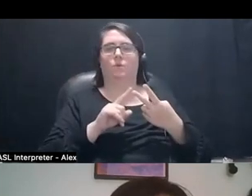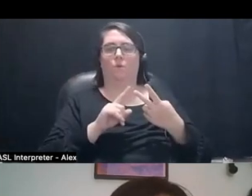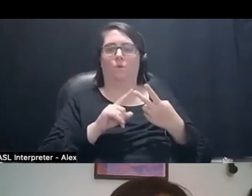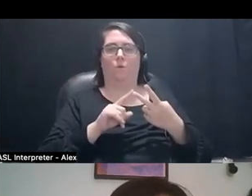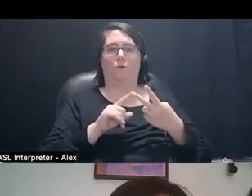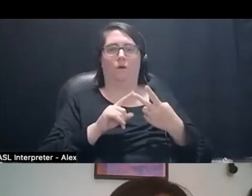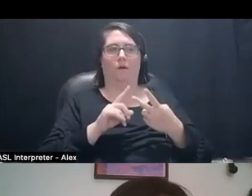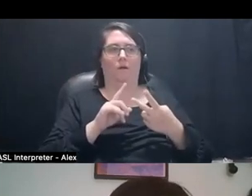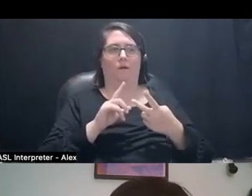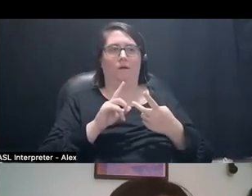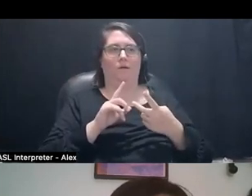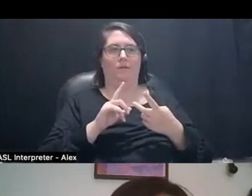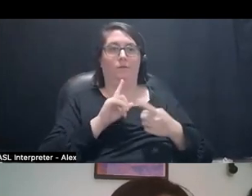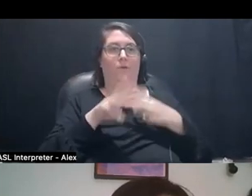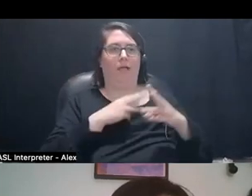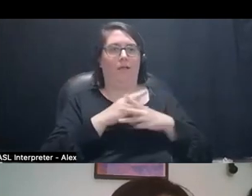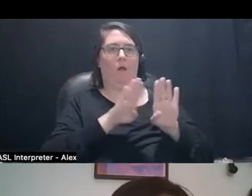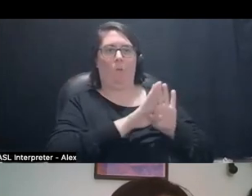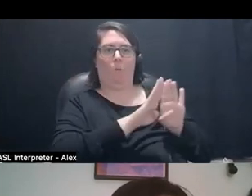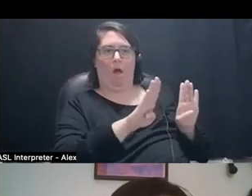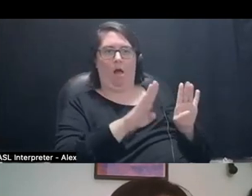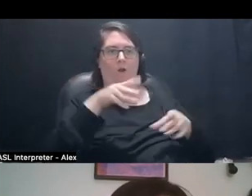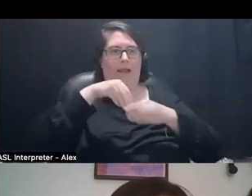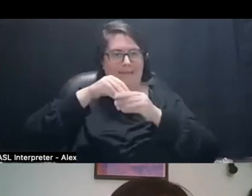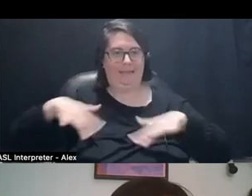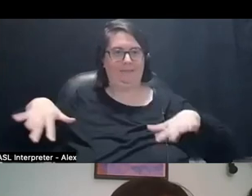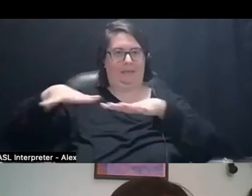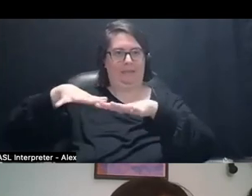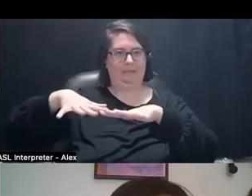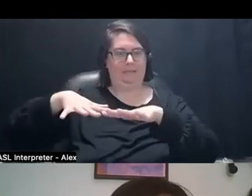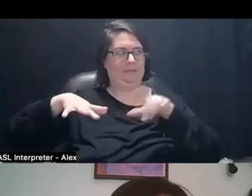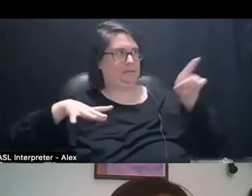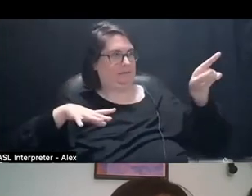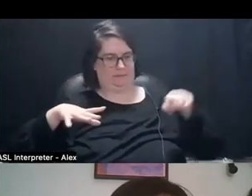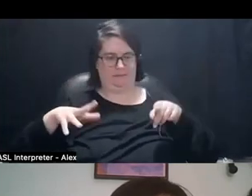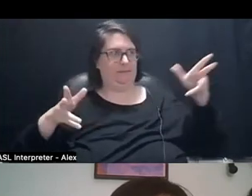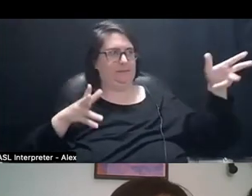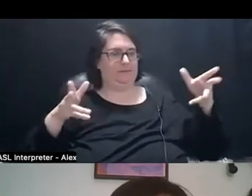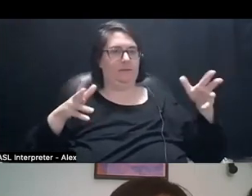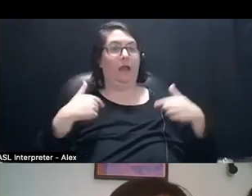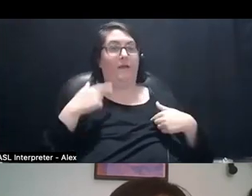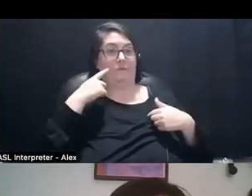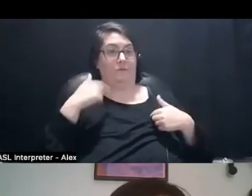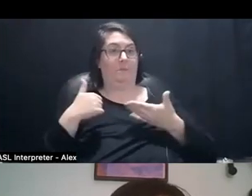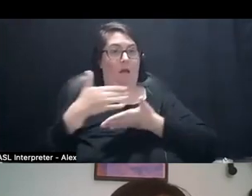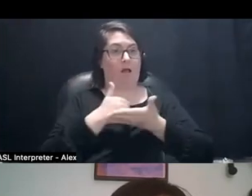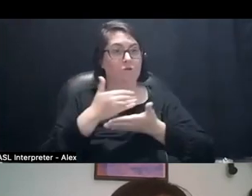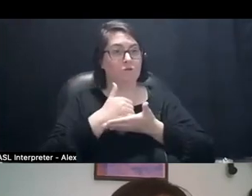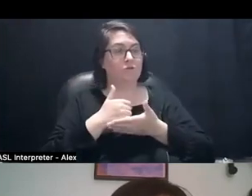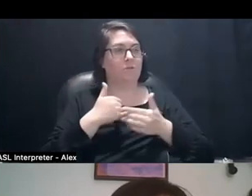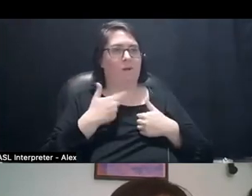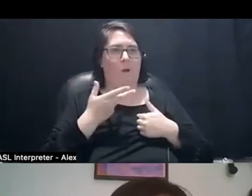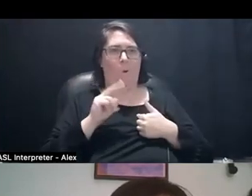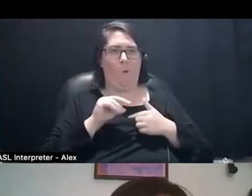sits on the wall and not in the space. I think a lot about how as a curator I had to have my own access hacks